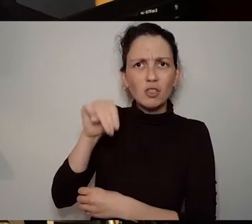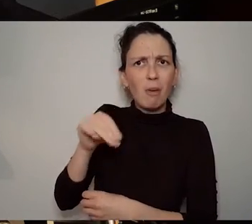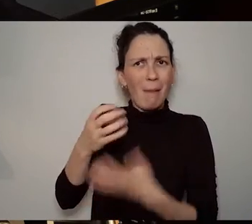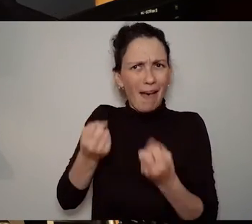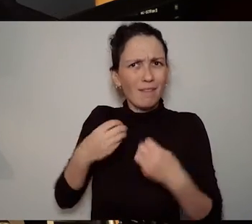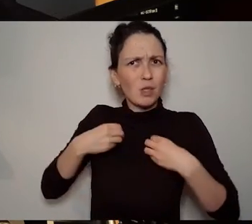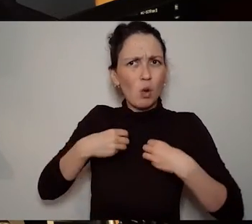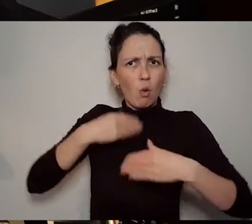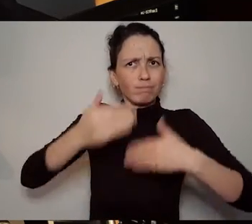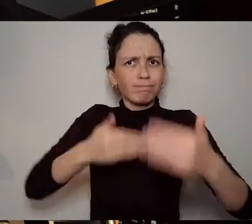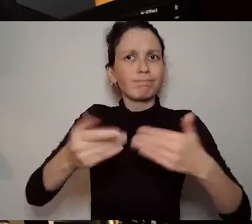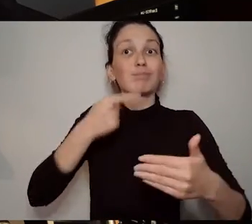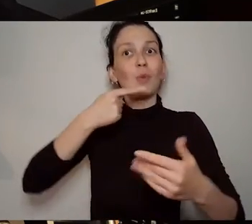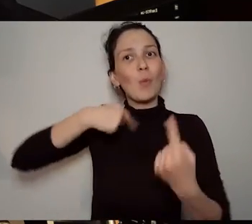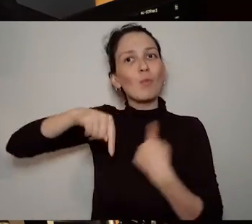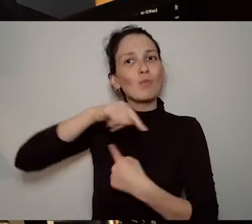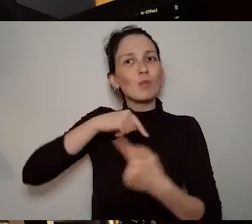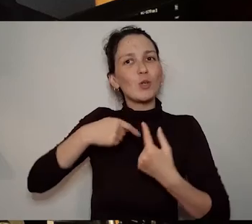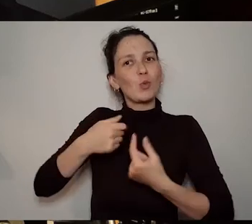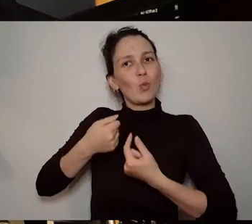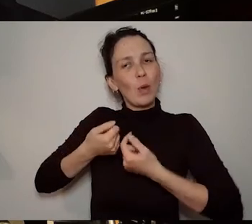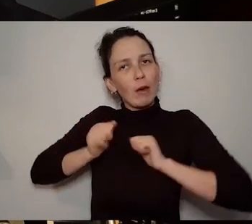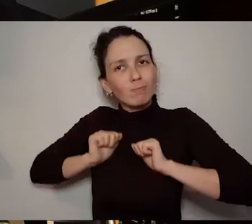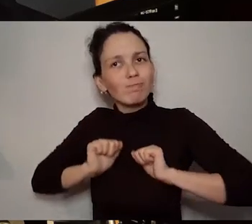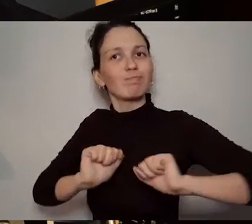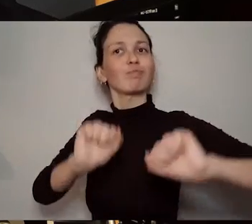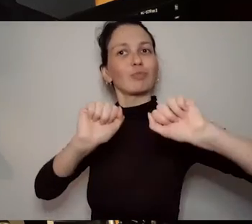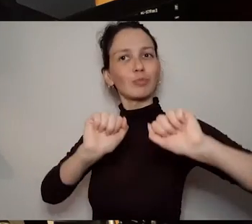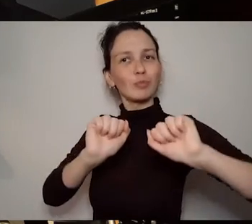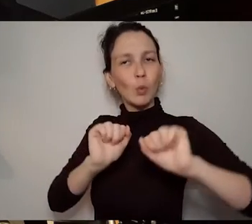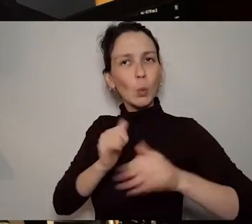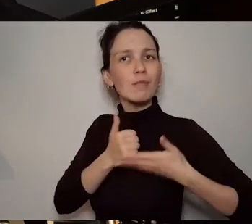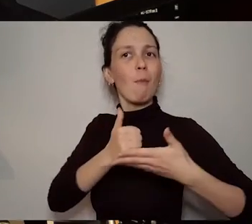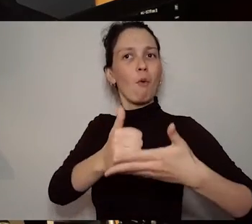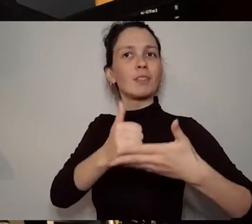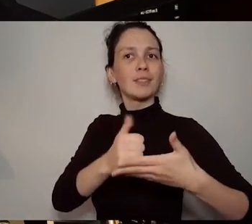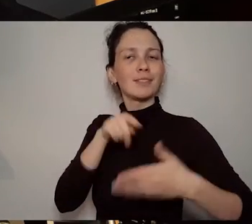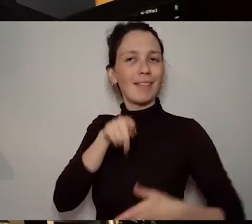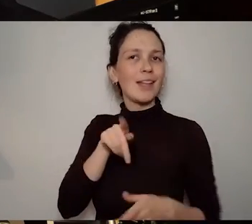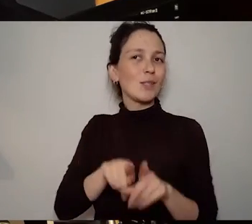to the side of the project. Mind The Gap films are making a documentary about Amanda Coogan and